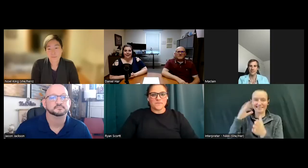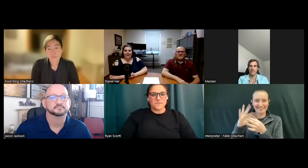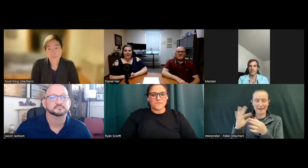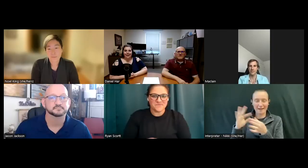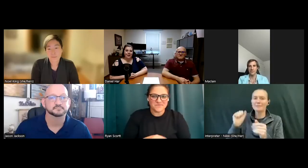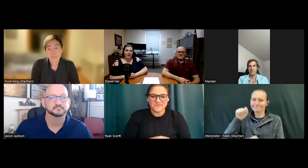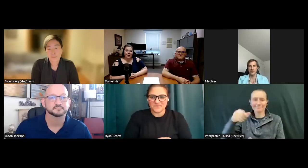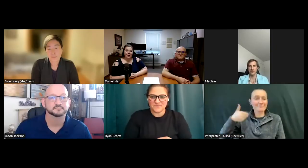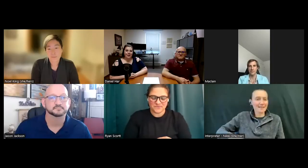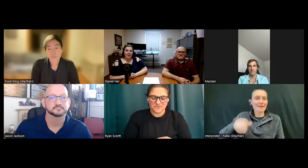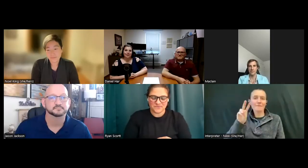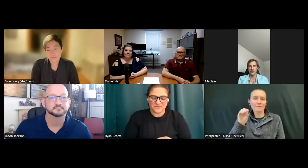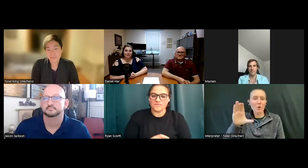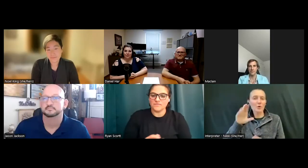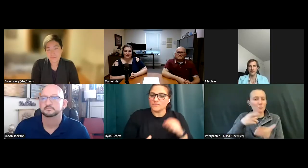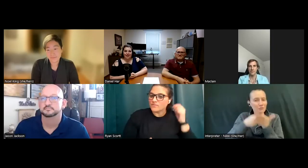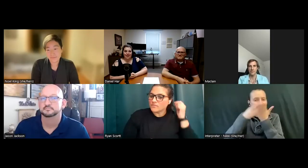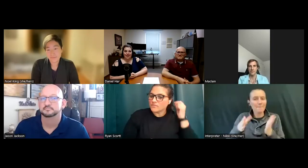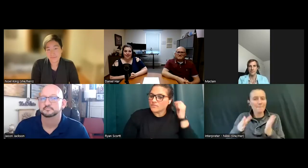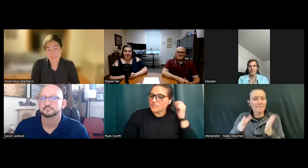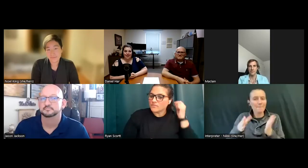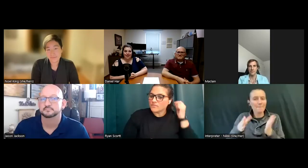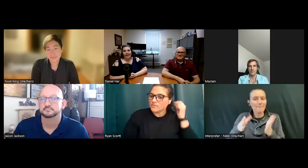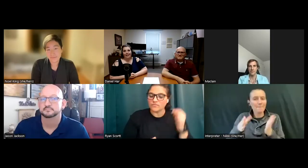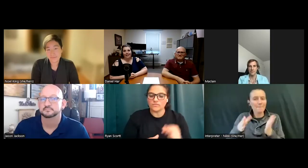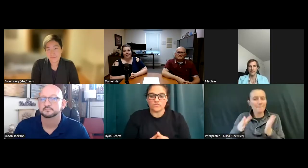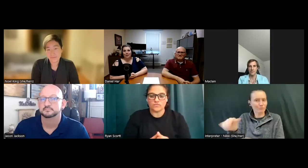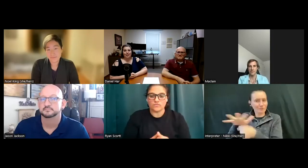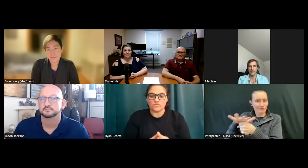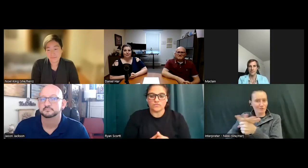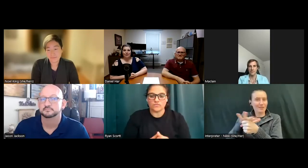Rehabilitation counselor for the Anchorage area. I specialize in working